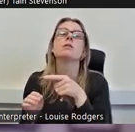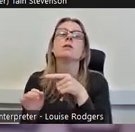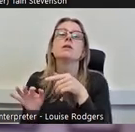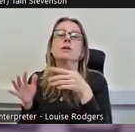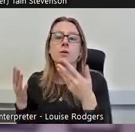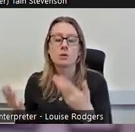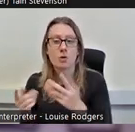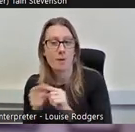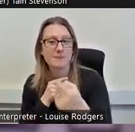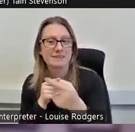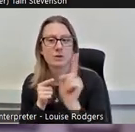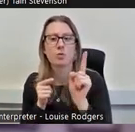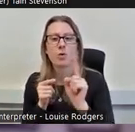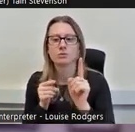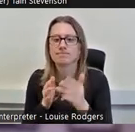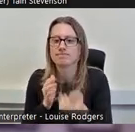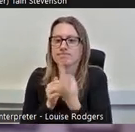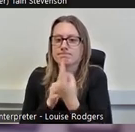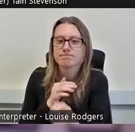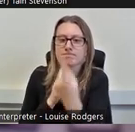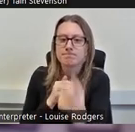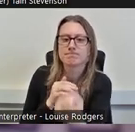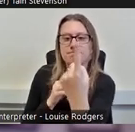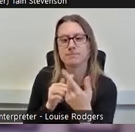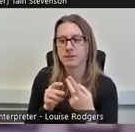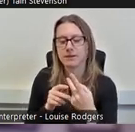is low intensity volunteers, which is the kind of beige-y coloured bar.